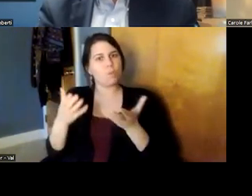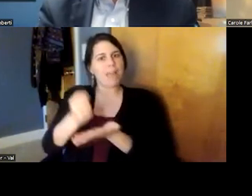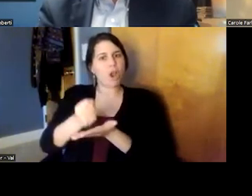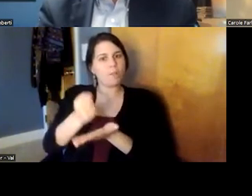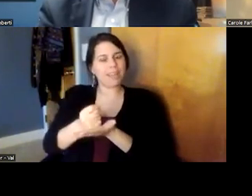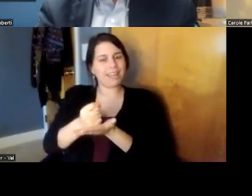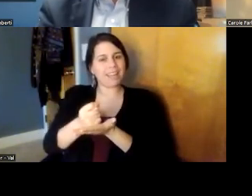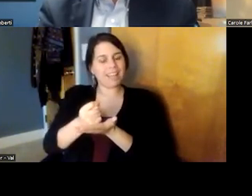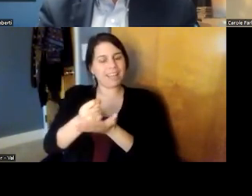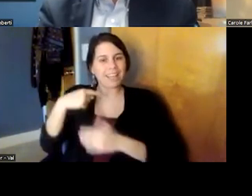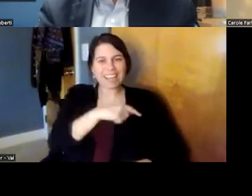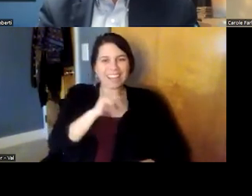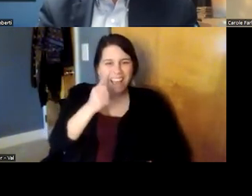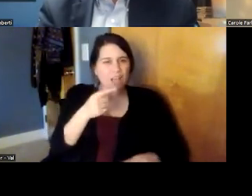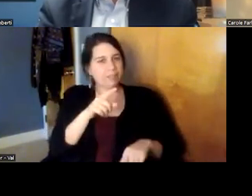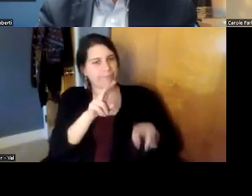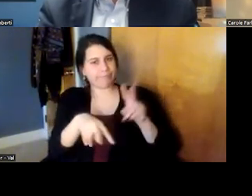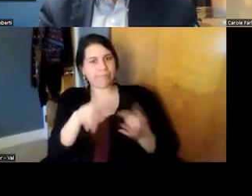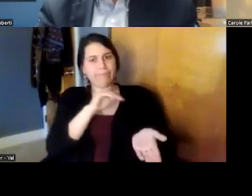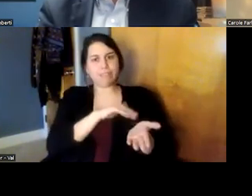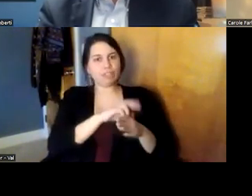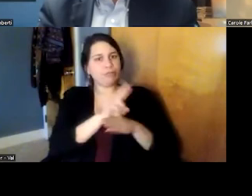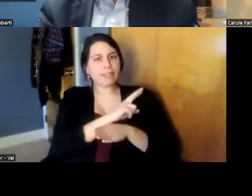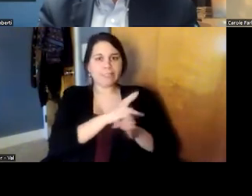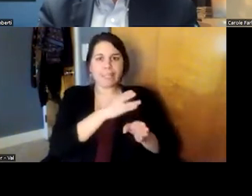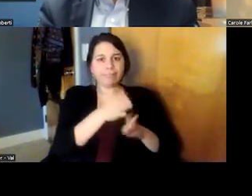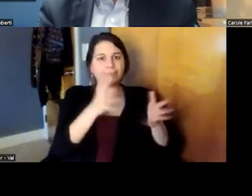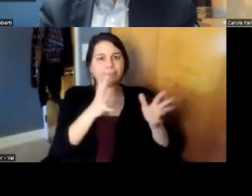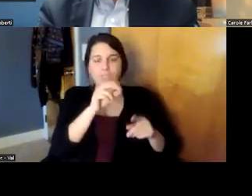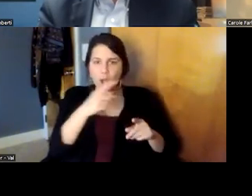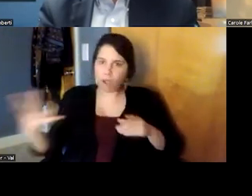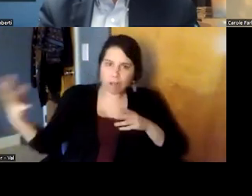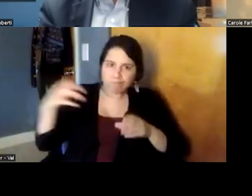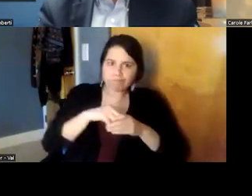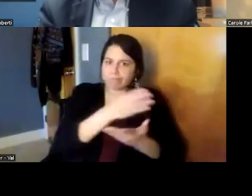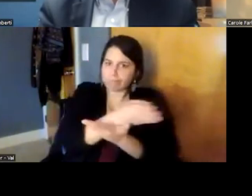not only observing the physician working with the patient they're getting the full picture and